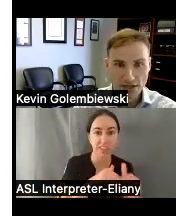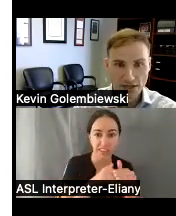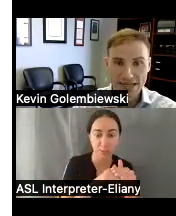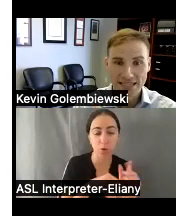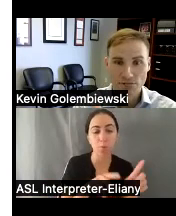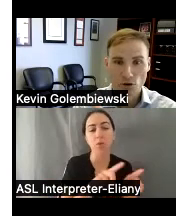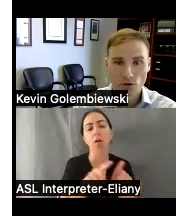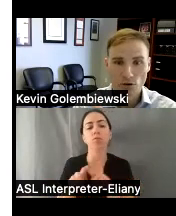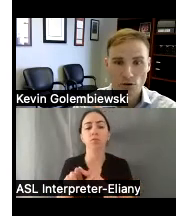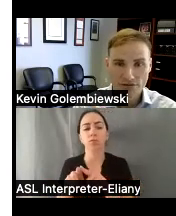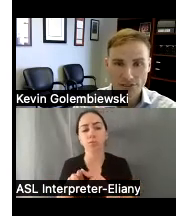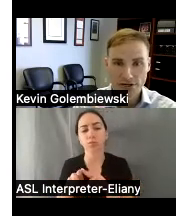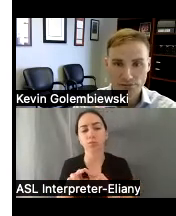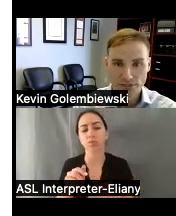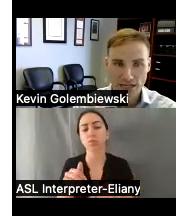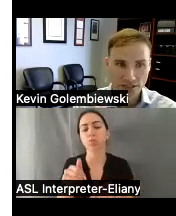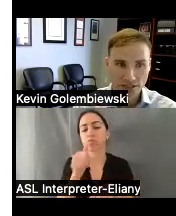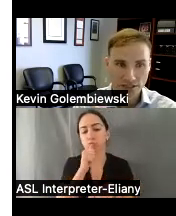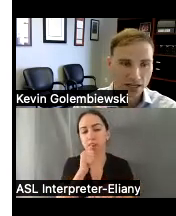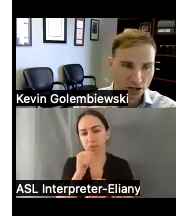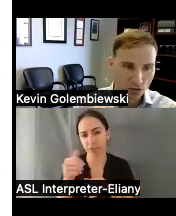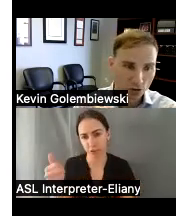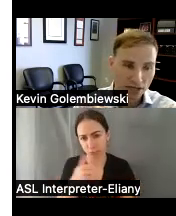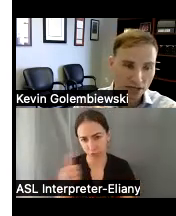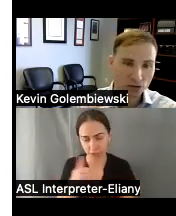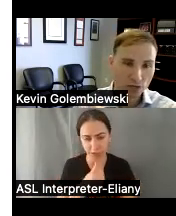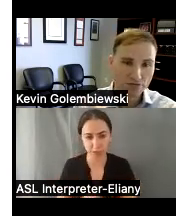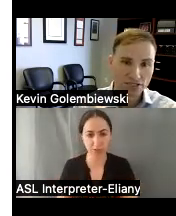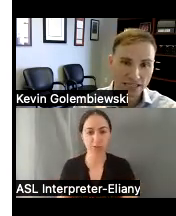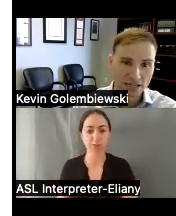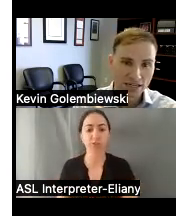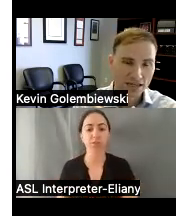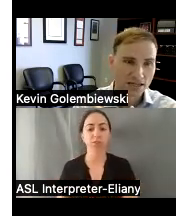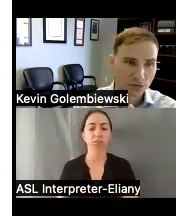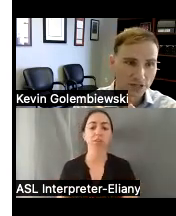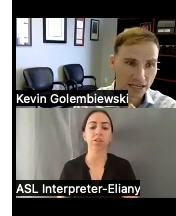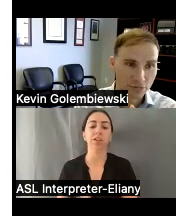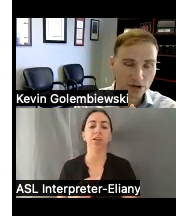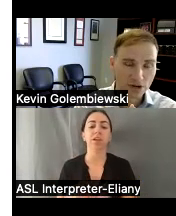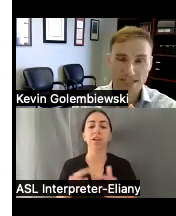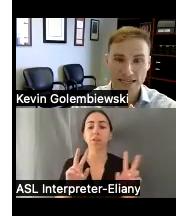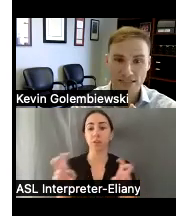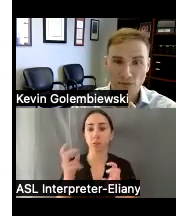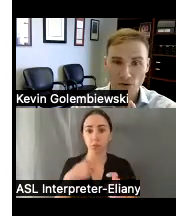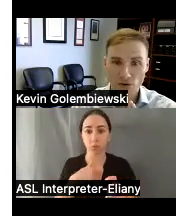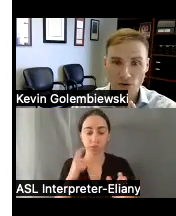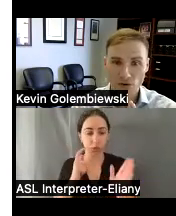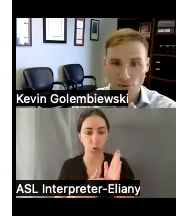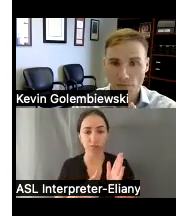inaccessible private transportation and a growing issue we've seen is for example inaccessible or